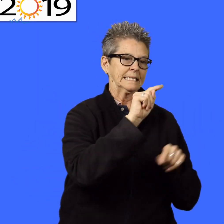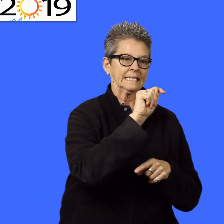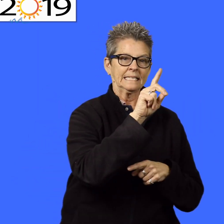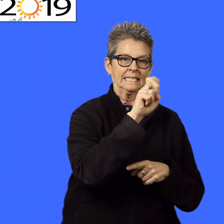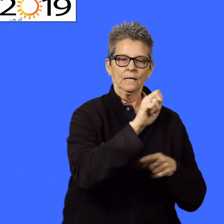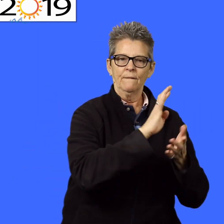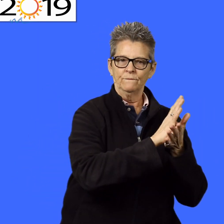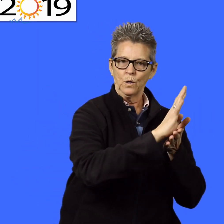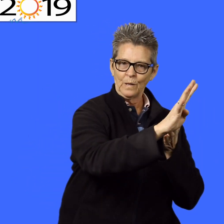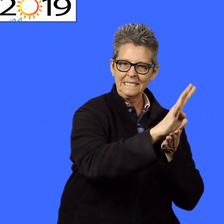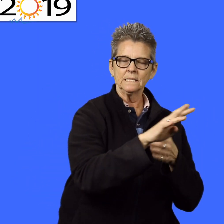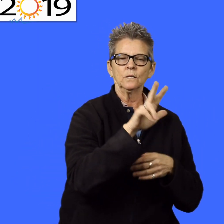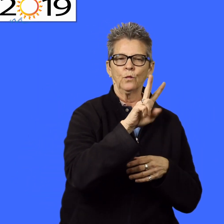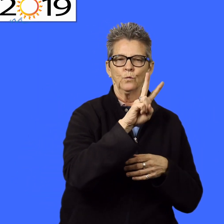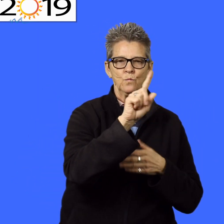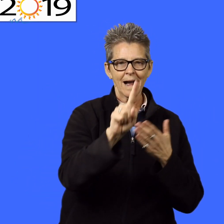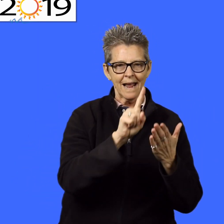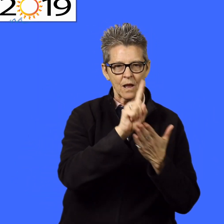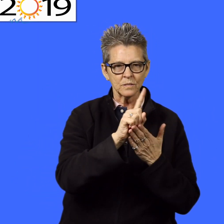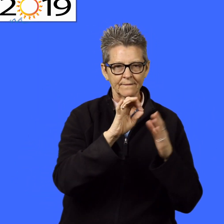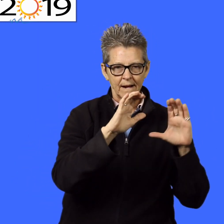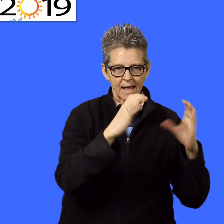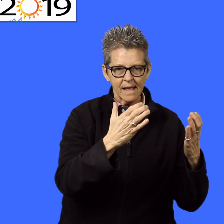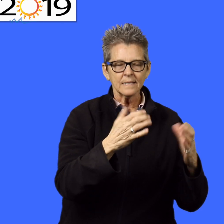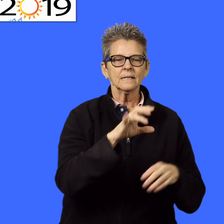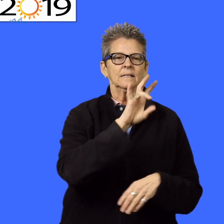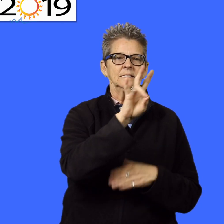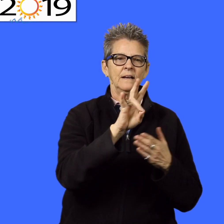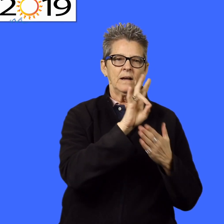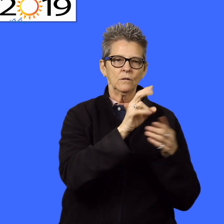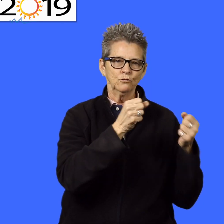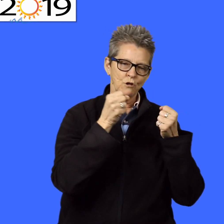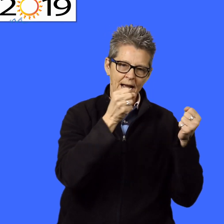The Teen Driver Education course is four weeks long and includes 32 hours